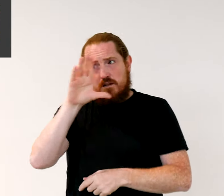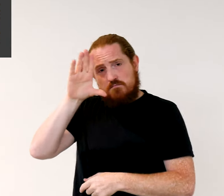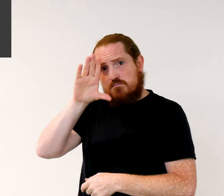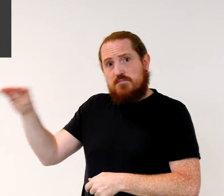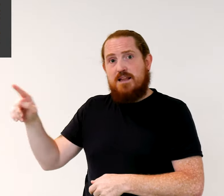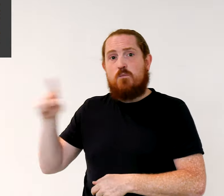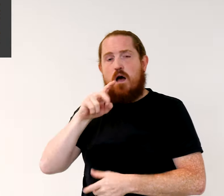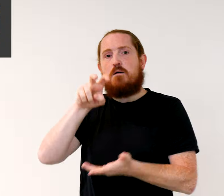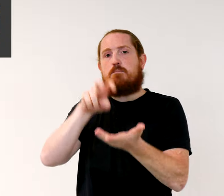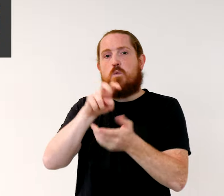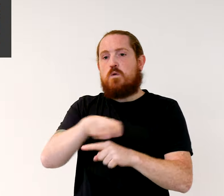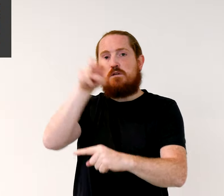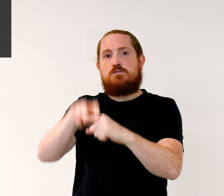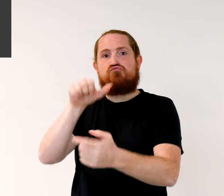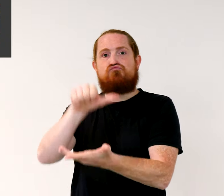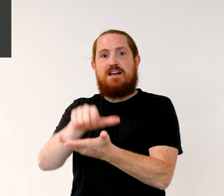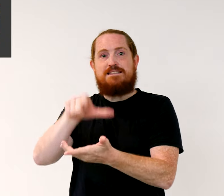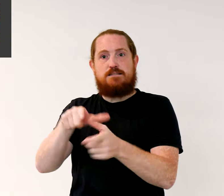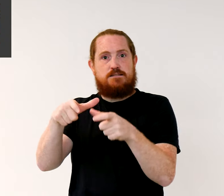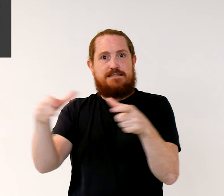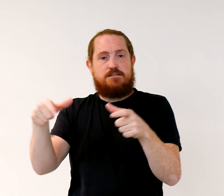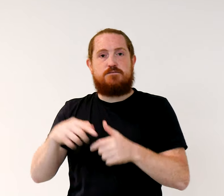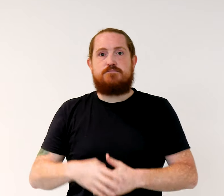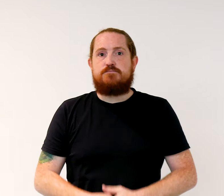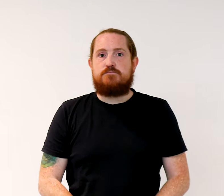please ask the box office and they'll provide suitable tickets.